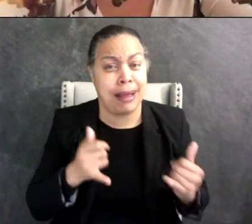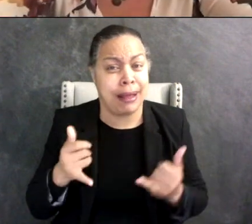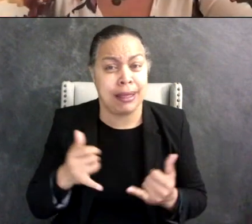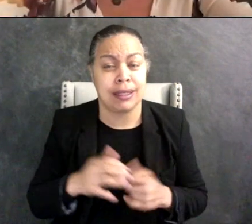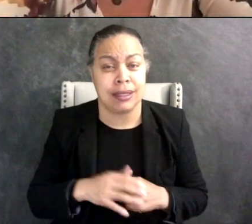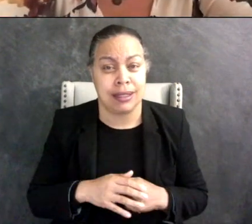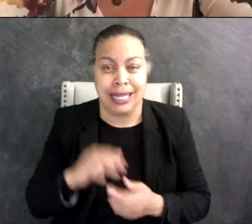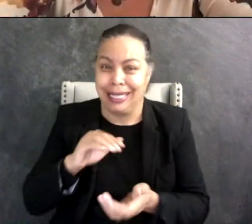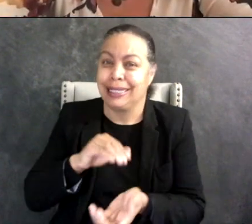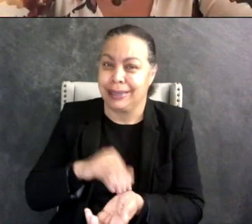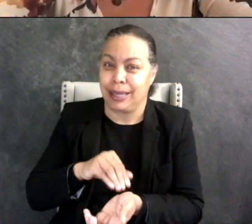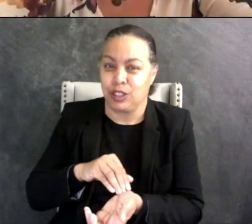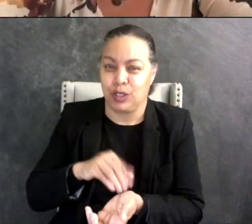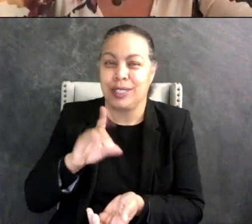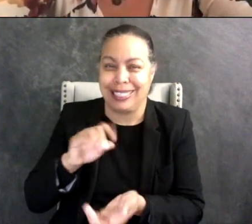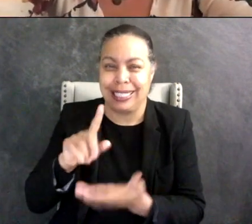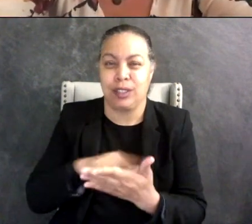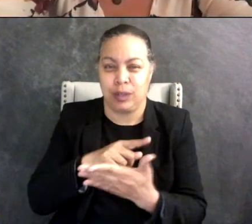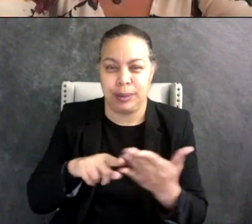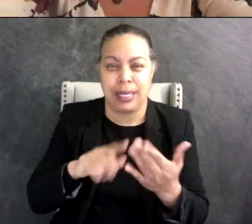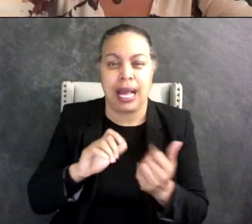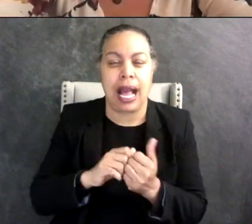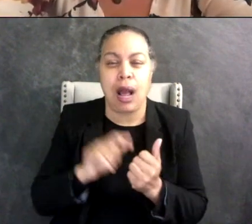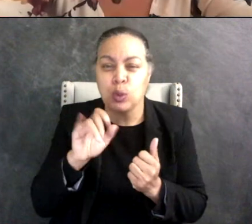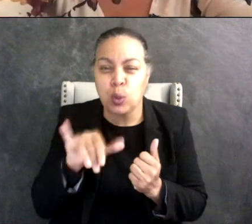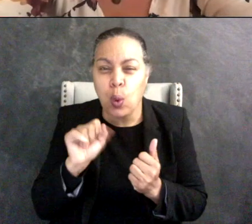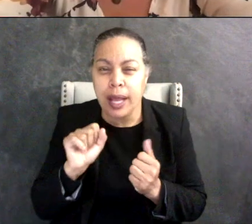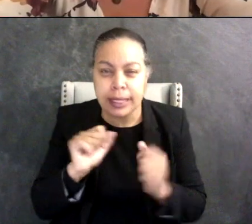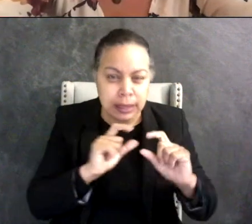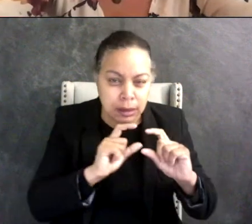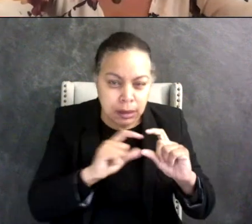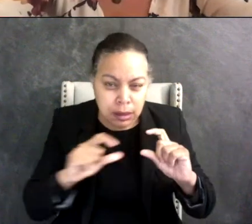would criticize the way that he lined up toys. He liked to line up his little cars from one end of